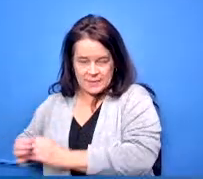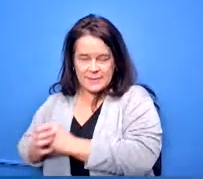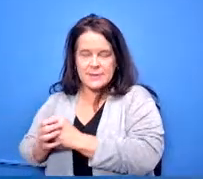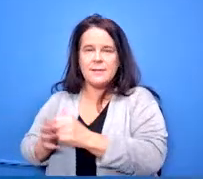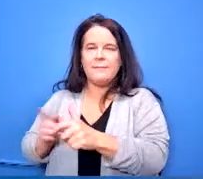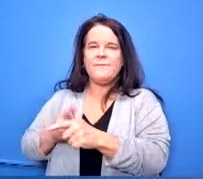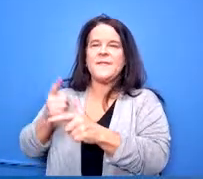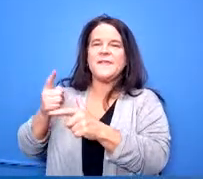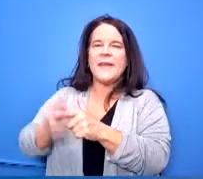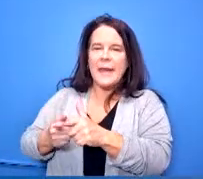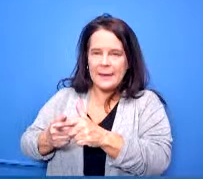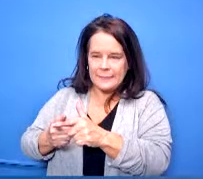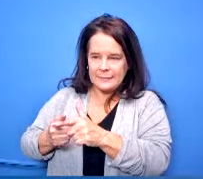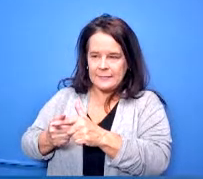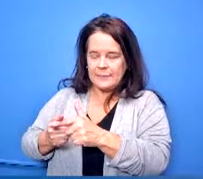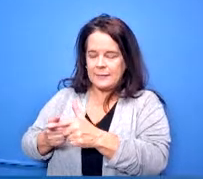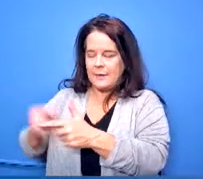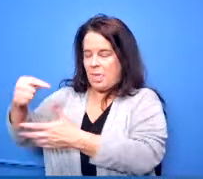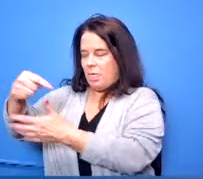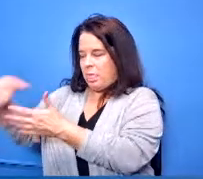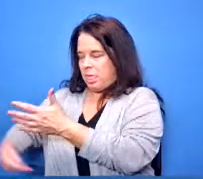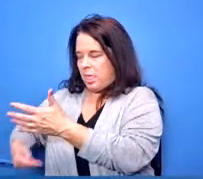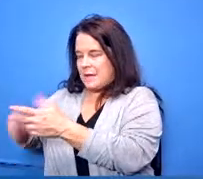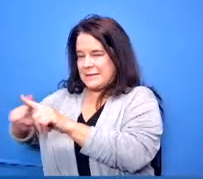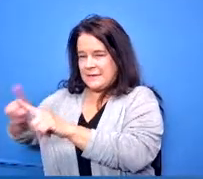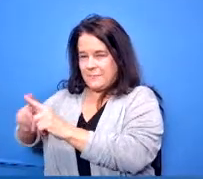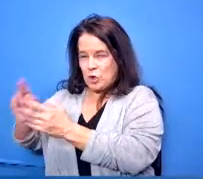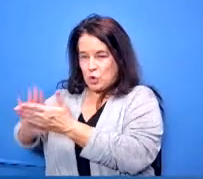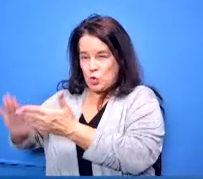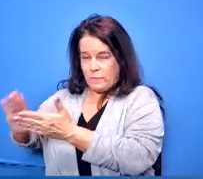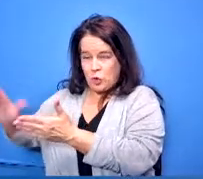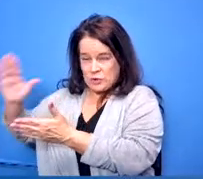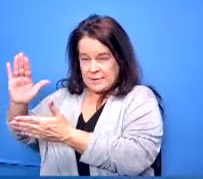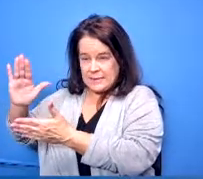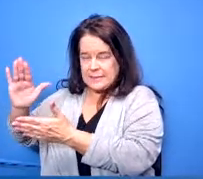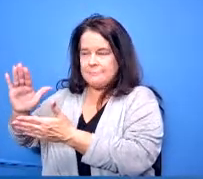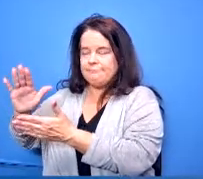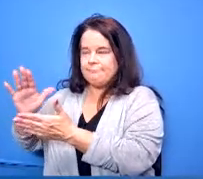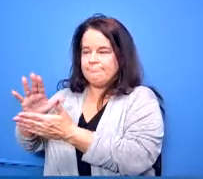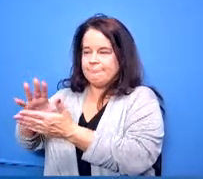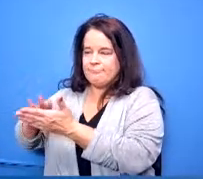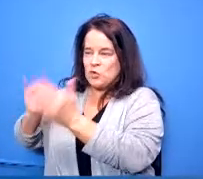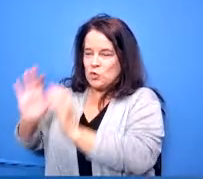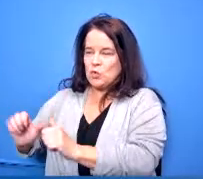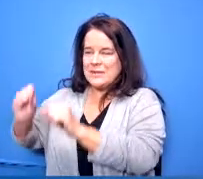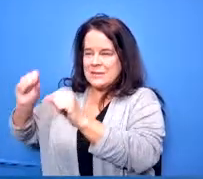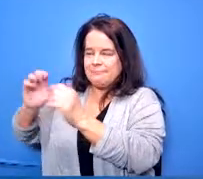developed through all of those universities listed for kids to become teachers did you want to add